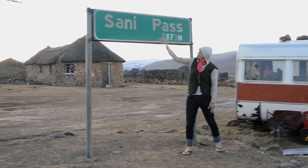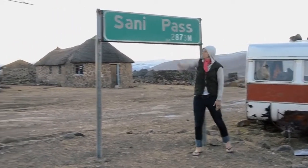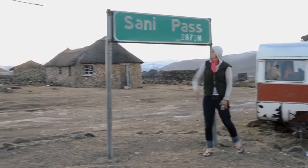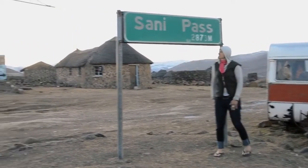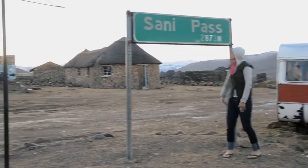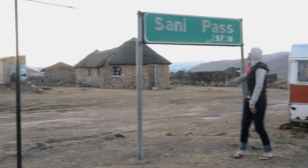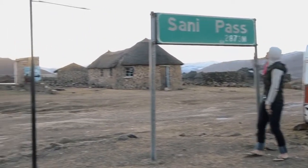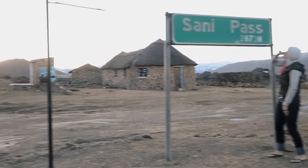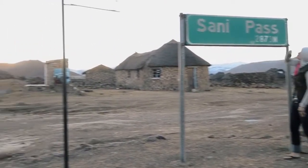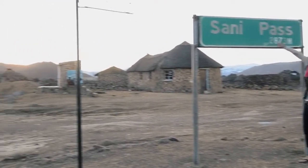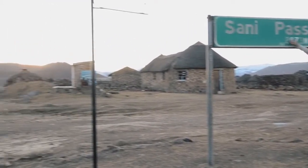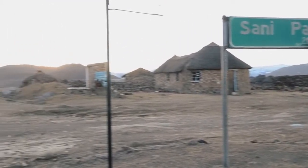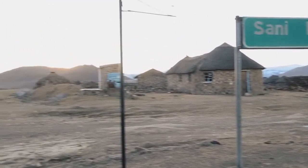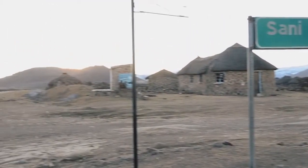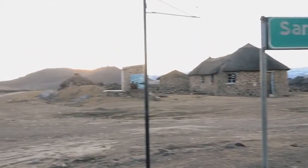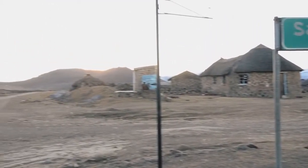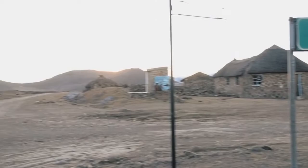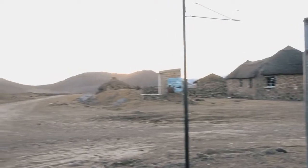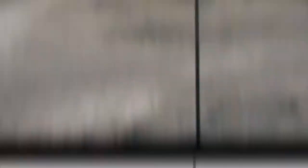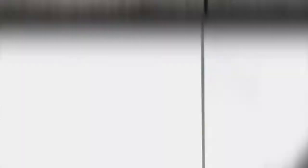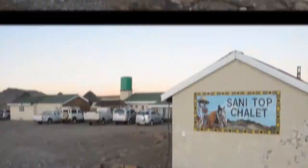at Sani Pass.